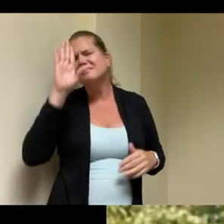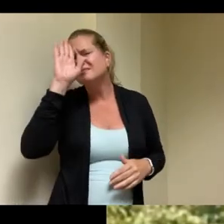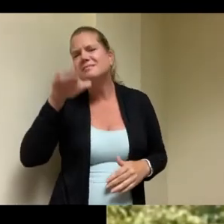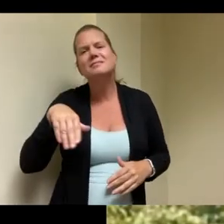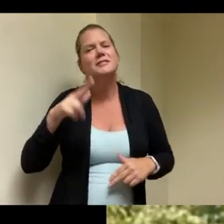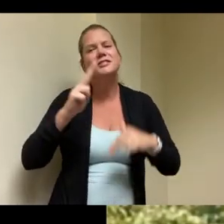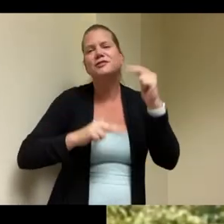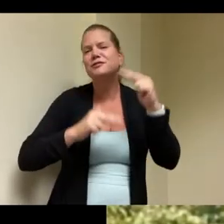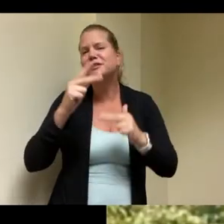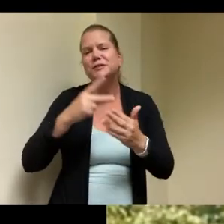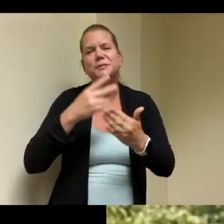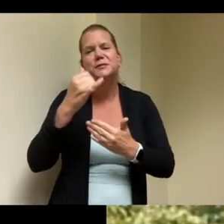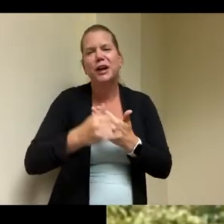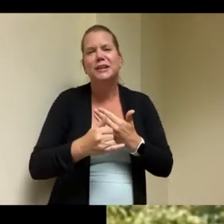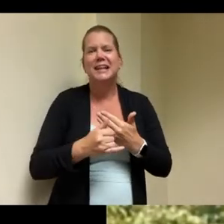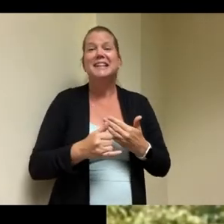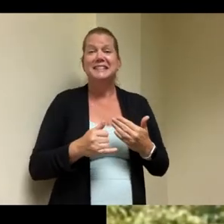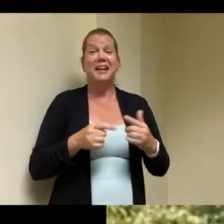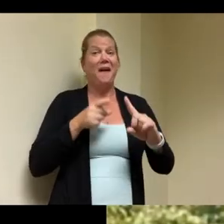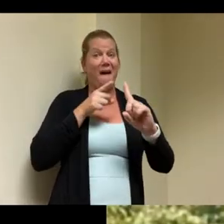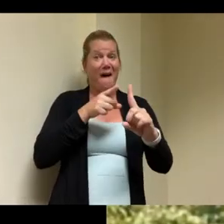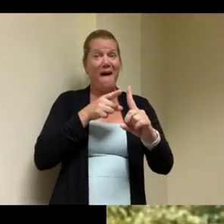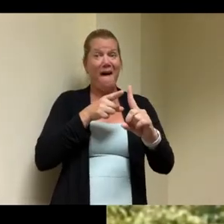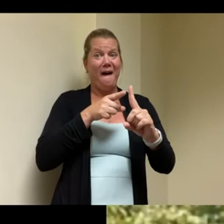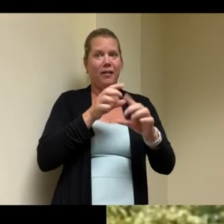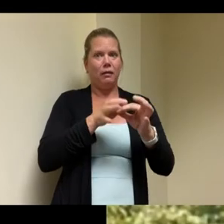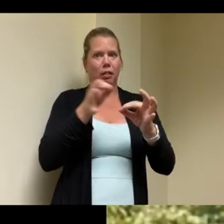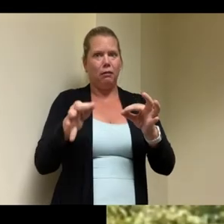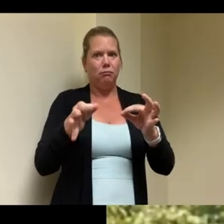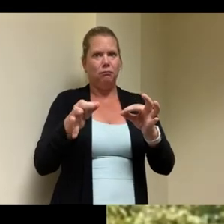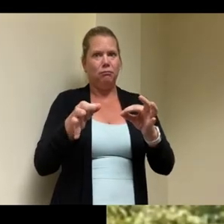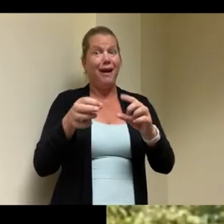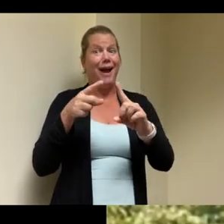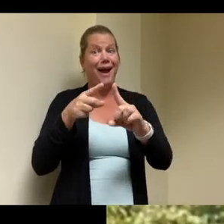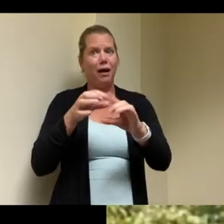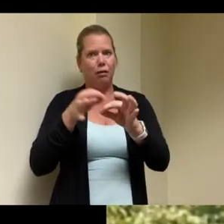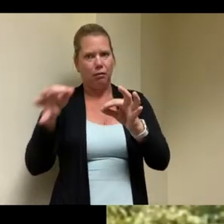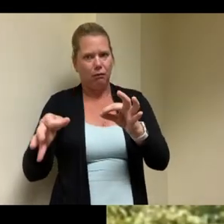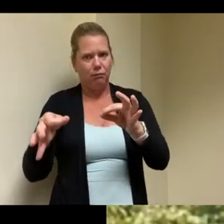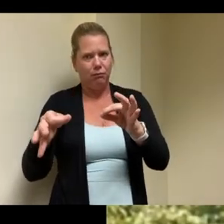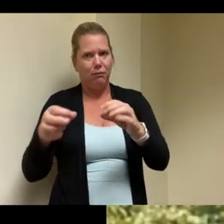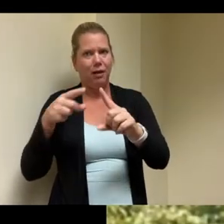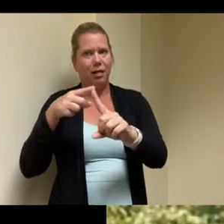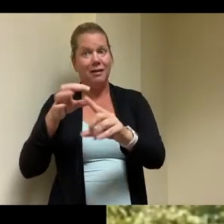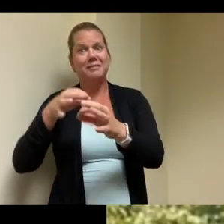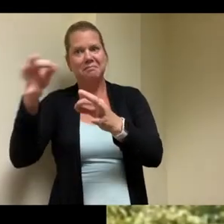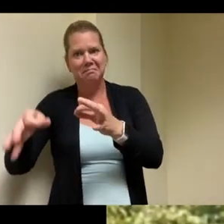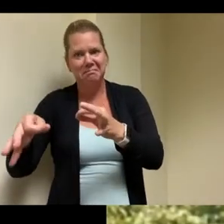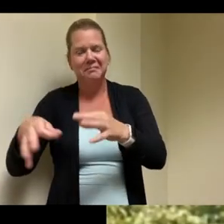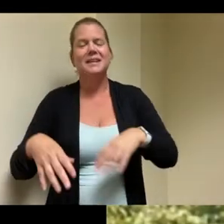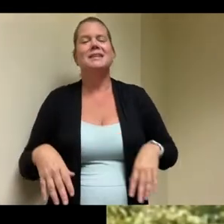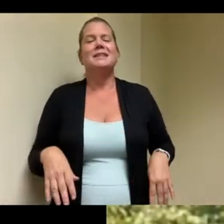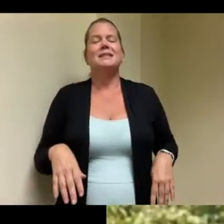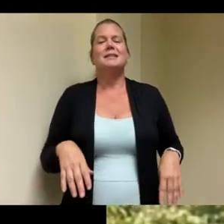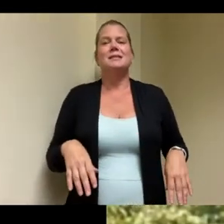and another week but uh you know considering all that we've been through in the last four months